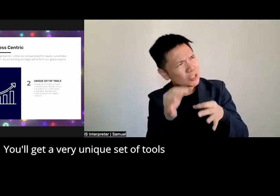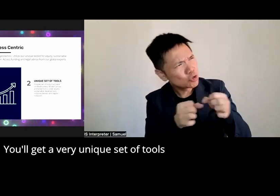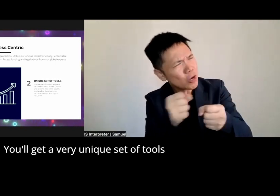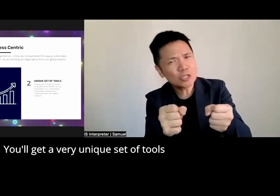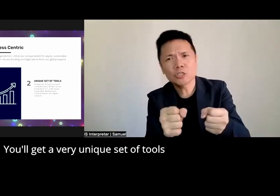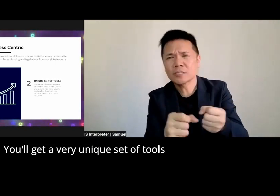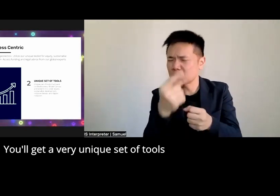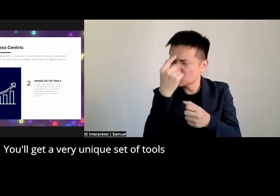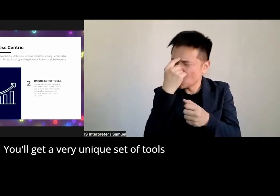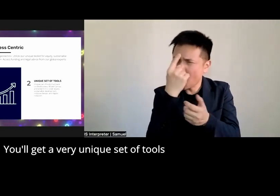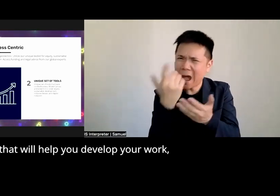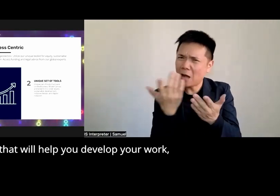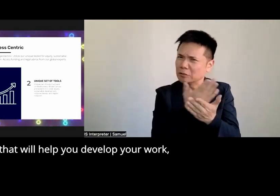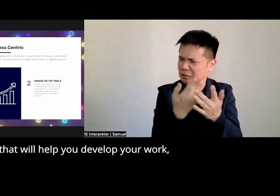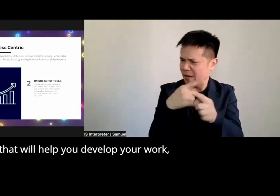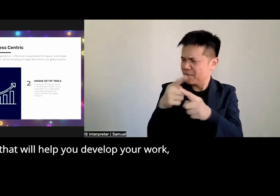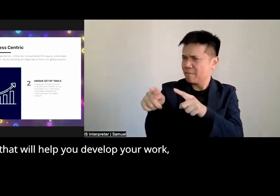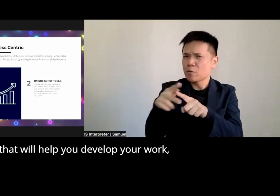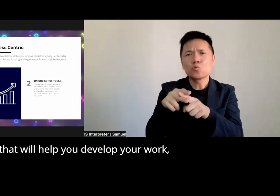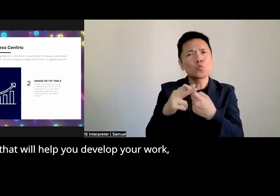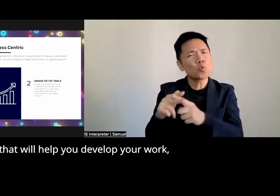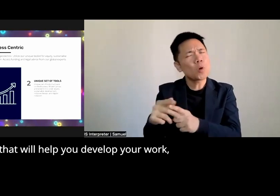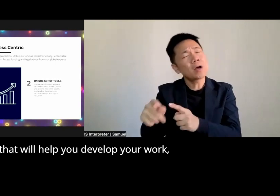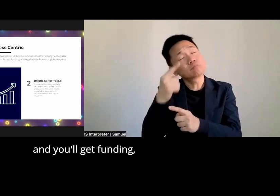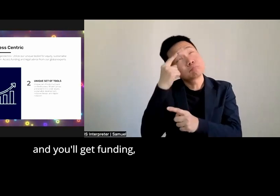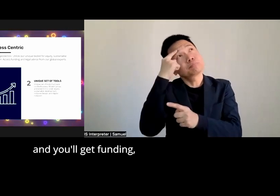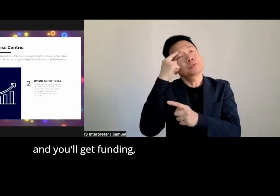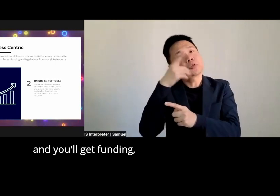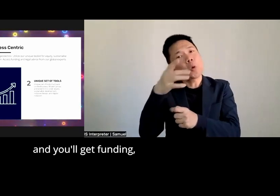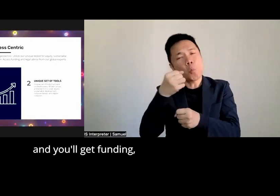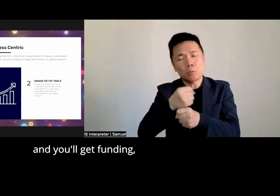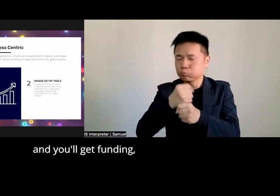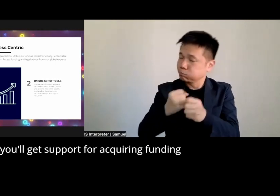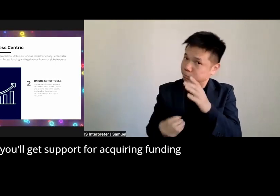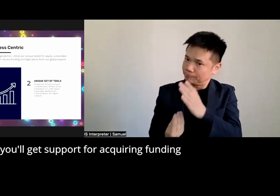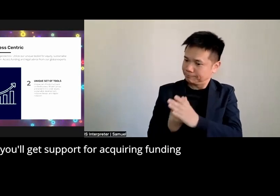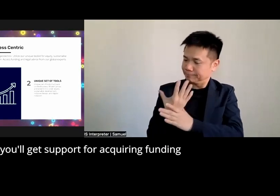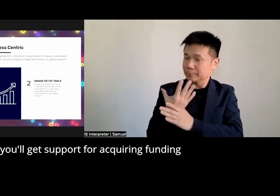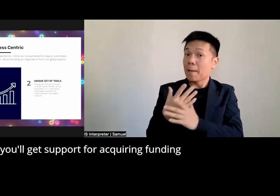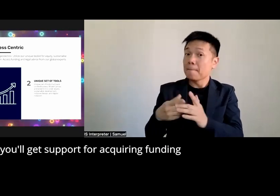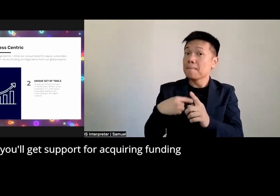unique set of tools that will help you develop your work and you'll get funding or you'll get uh